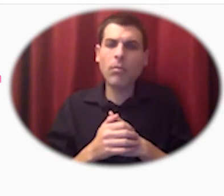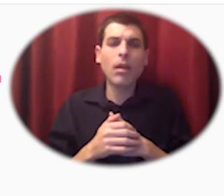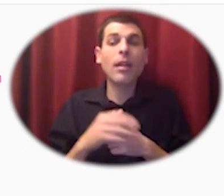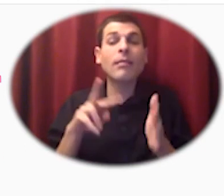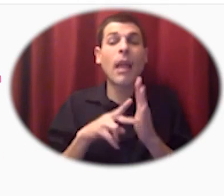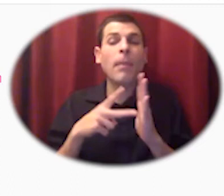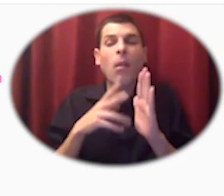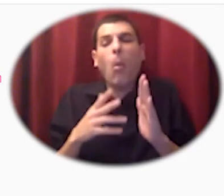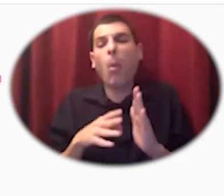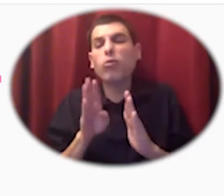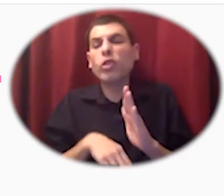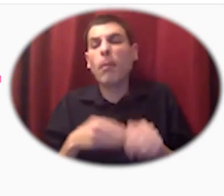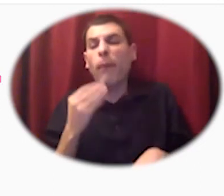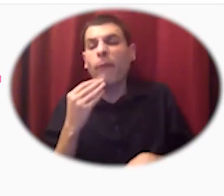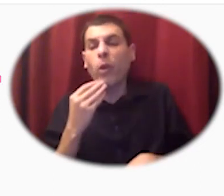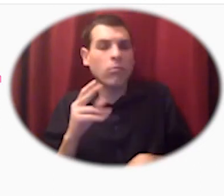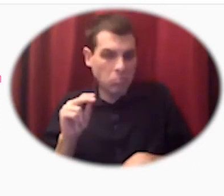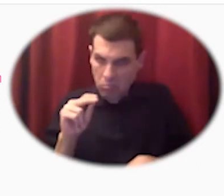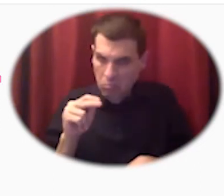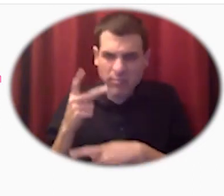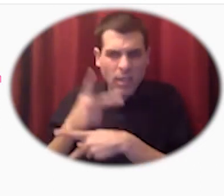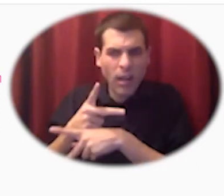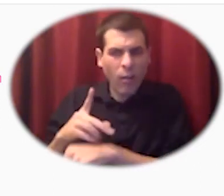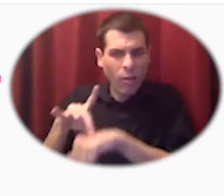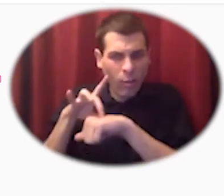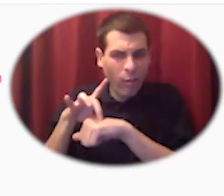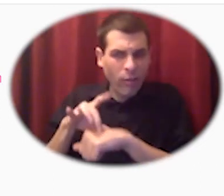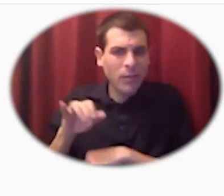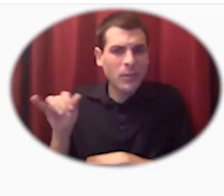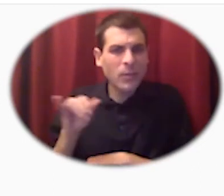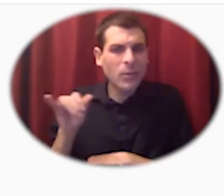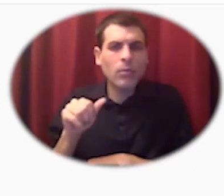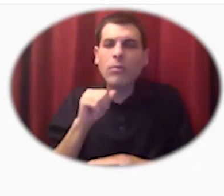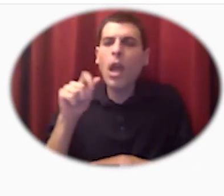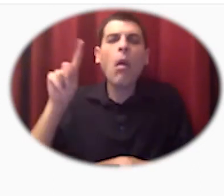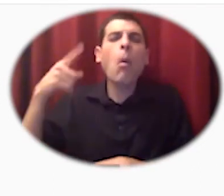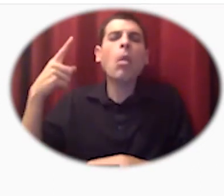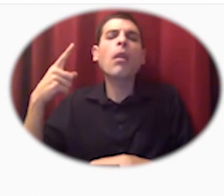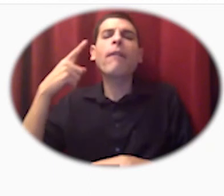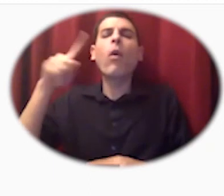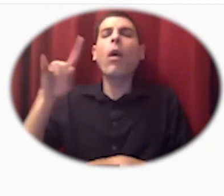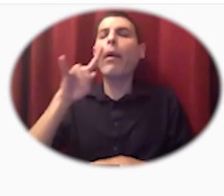values and agricultural opportunities open to more than just the most privileged members of society